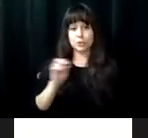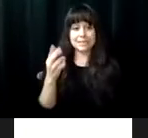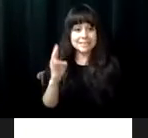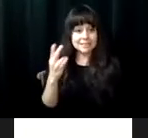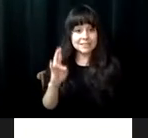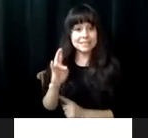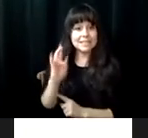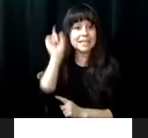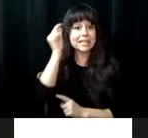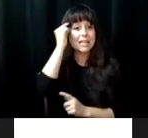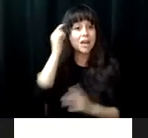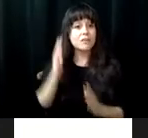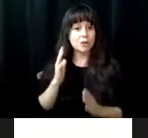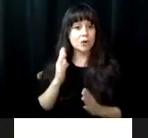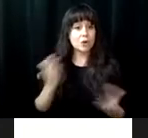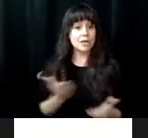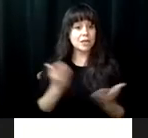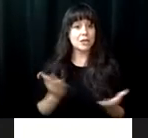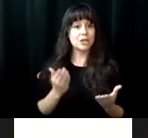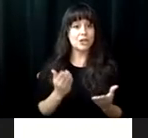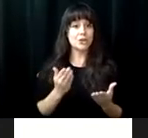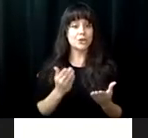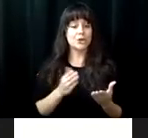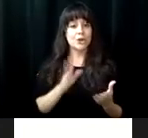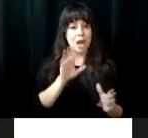Fran Gold man. LIFE program culminates with a